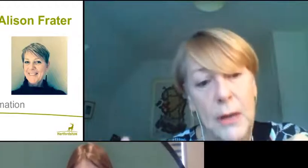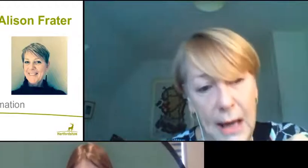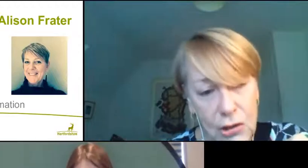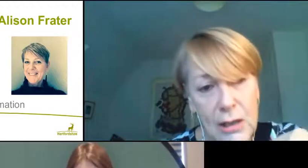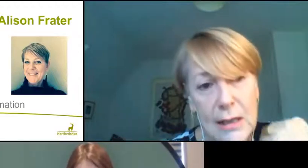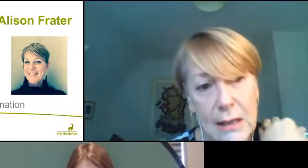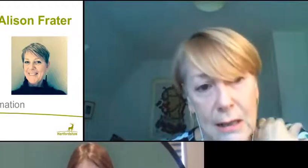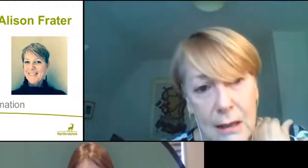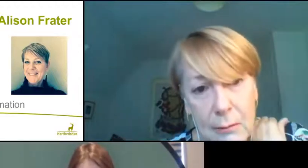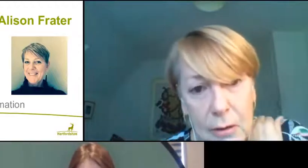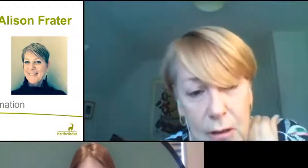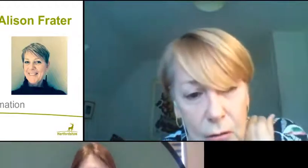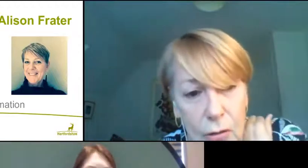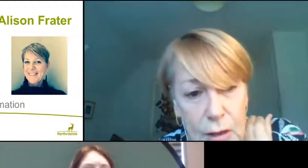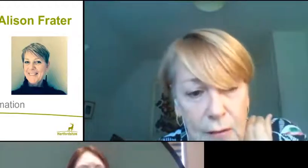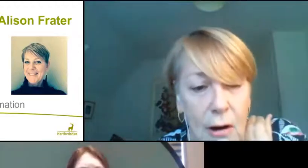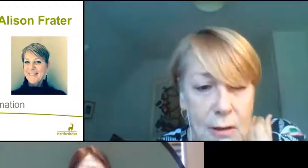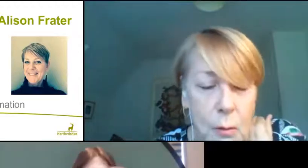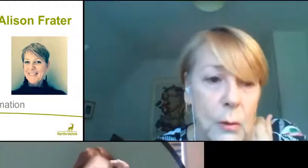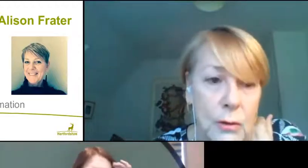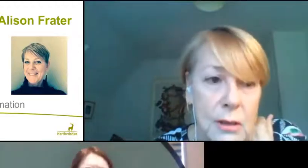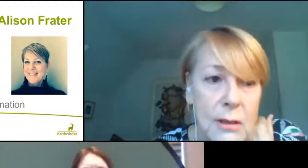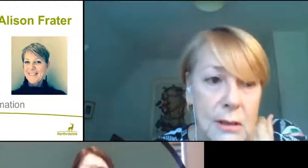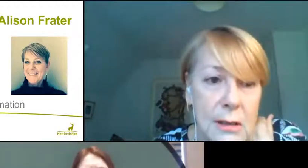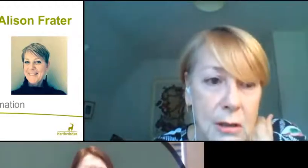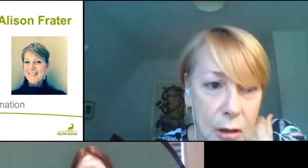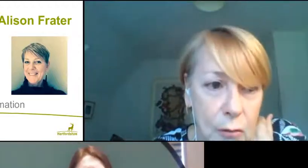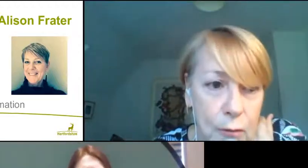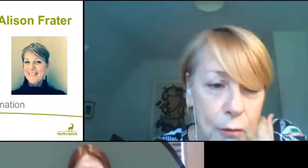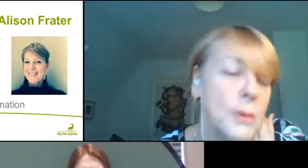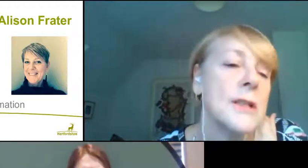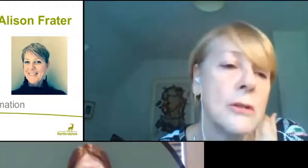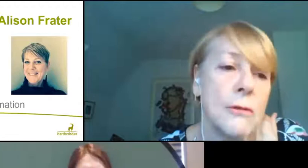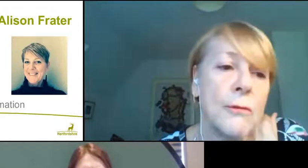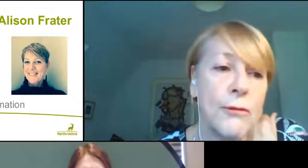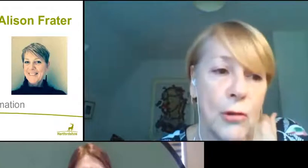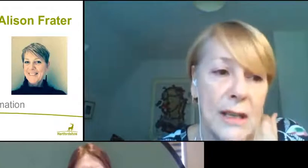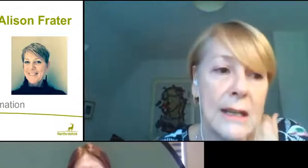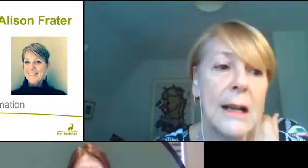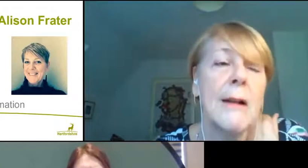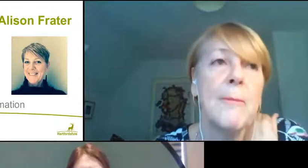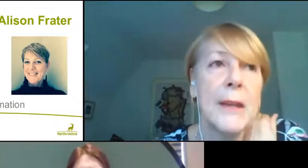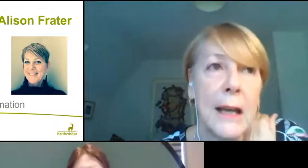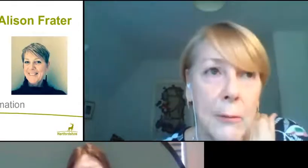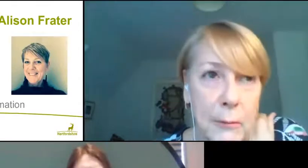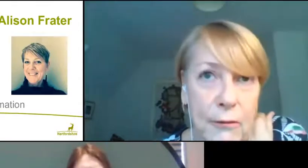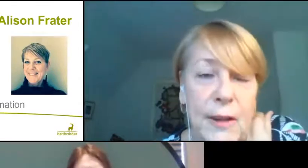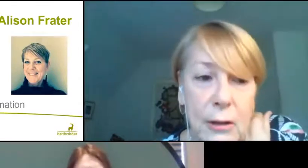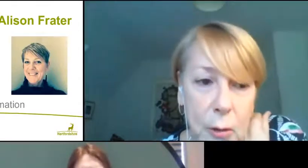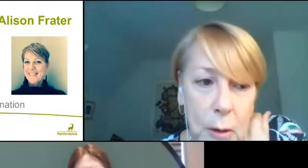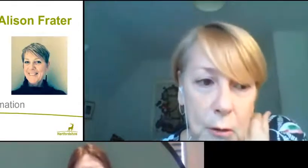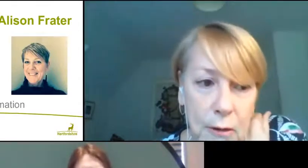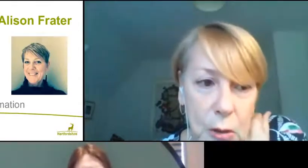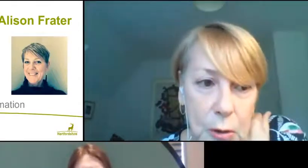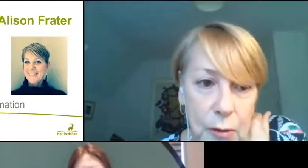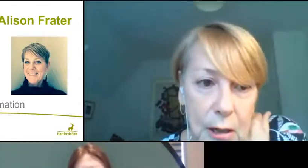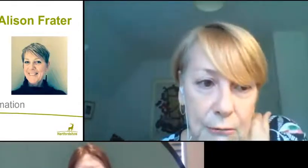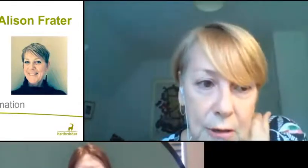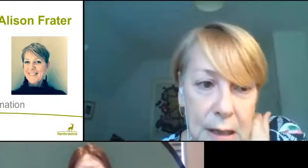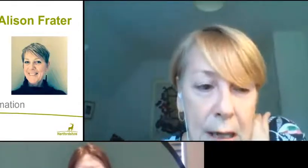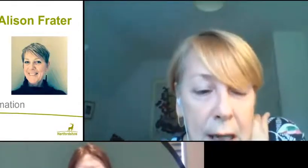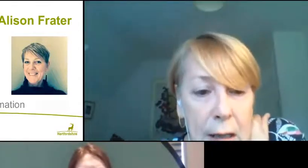but actually not as far as we want to go before we do fully feel that we're moving towards recovery.